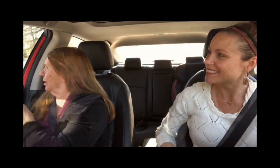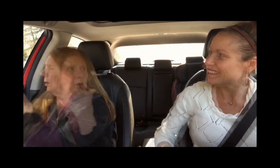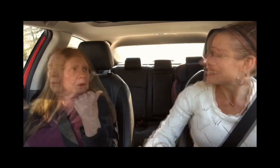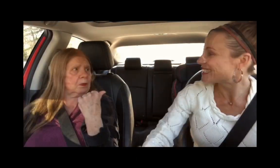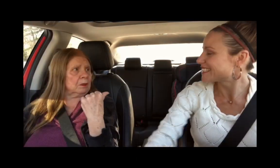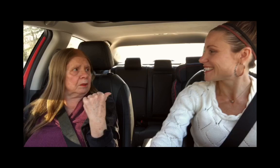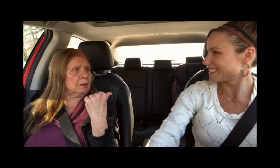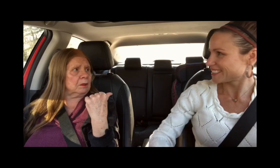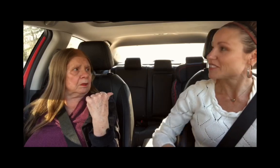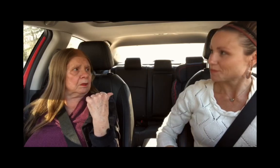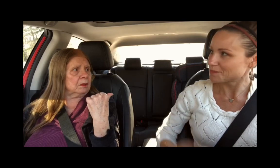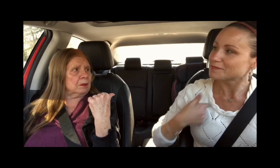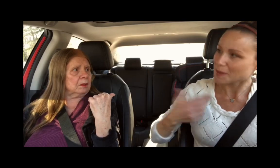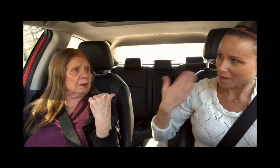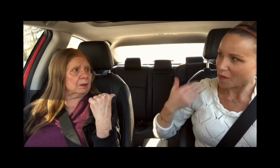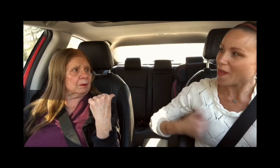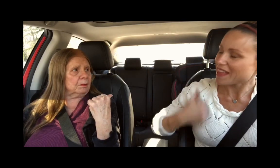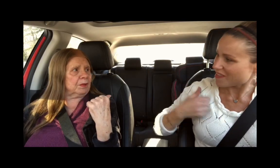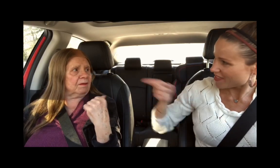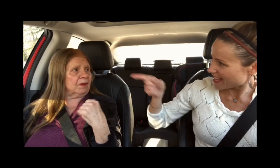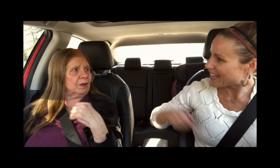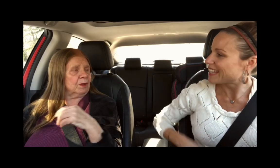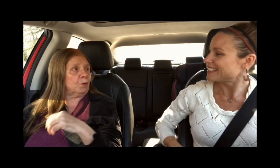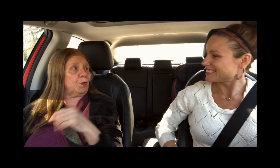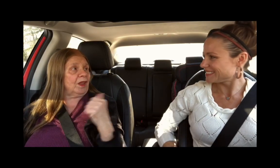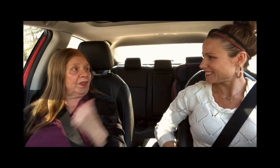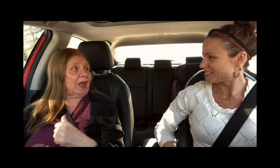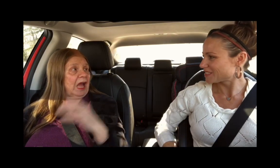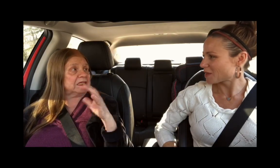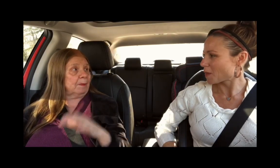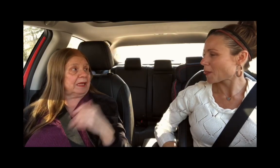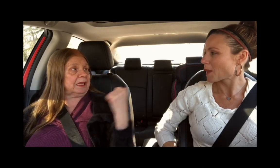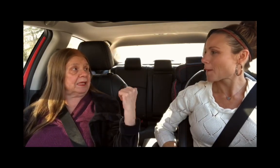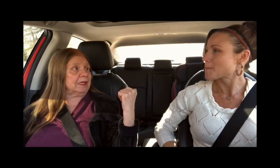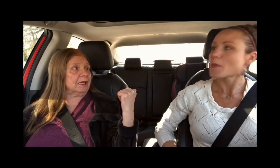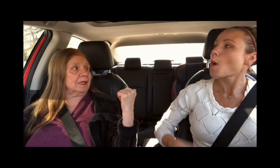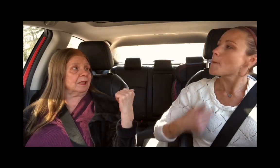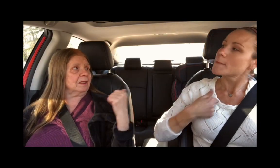Yours? Yes, I used to live there. With your husband?